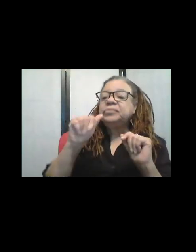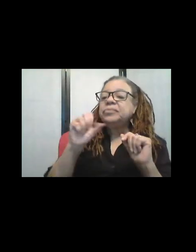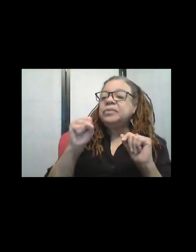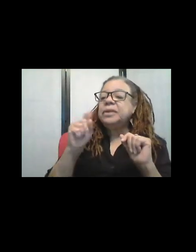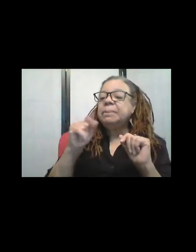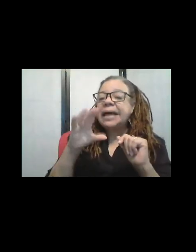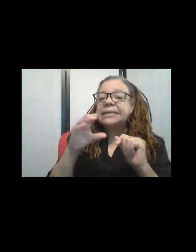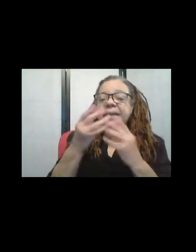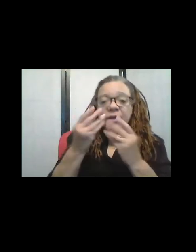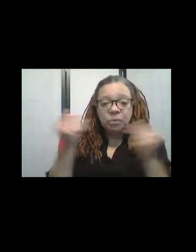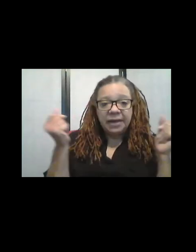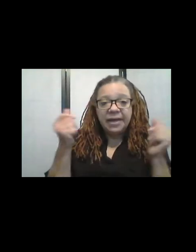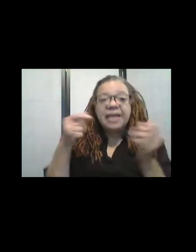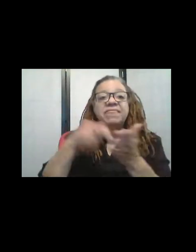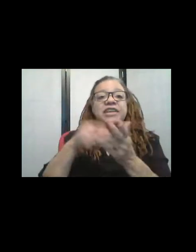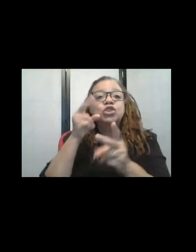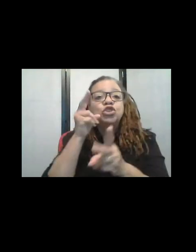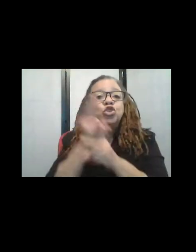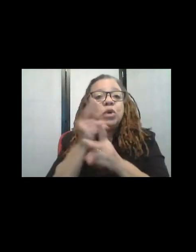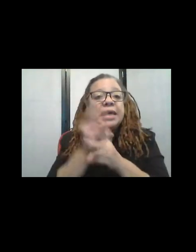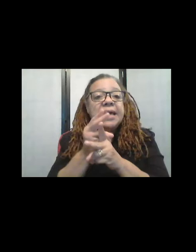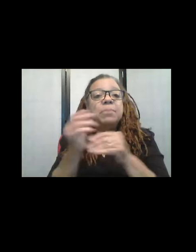you keep whatever you're pushing the fleece into?